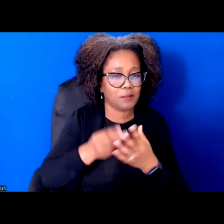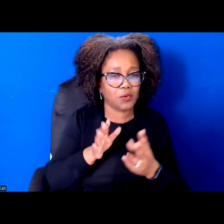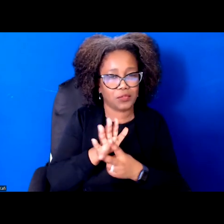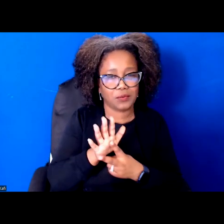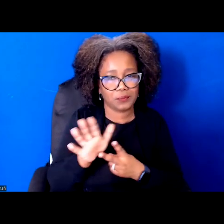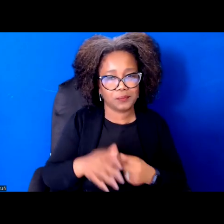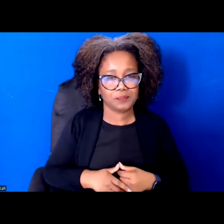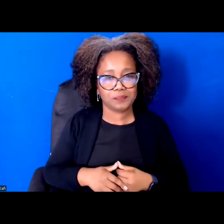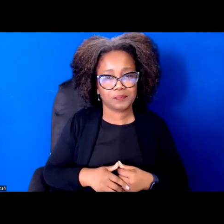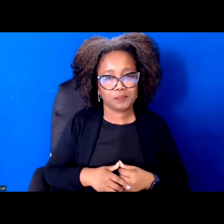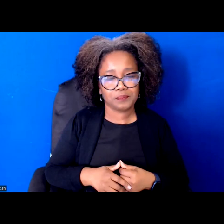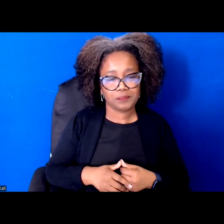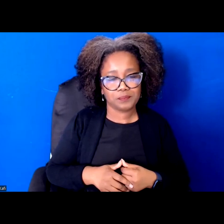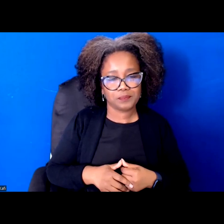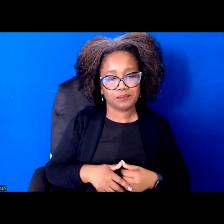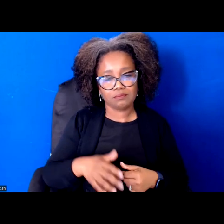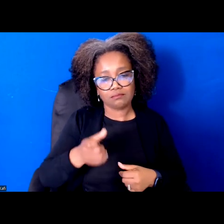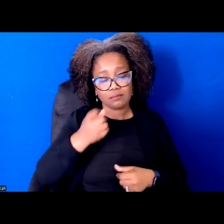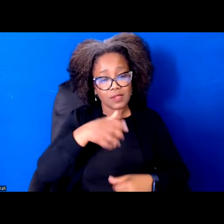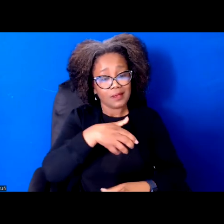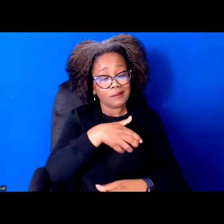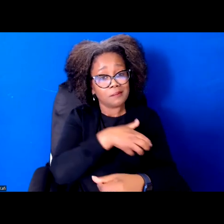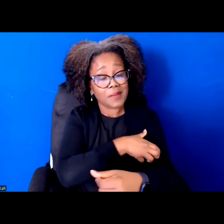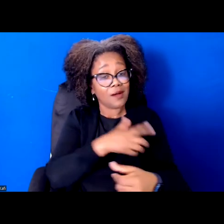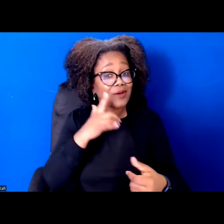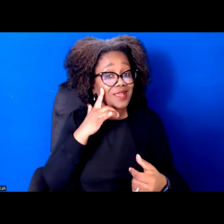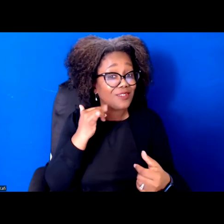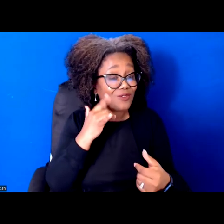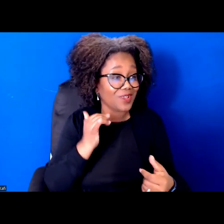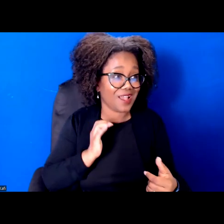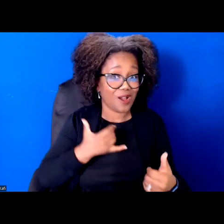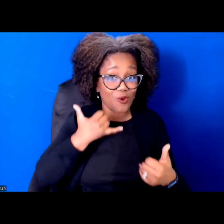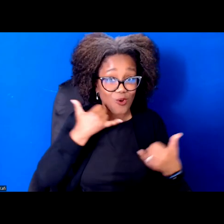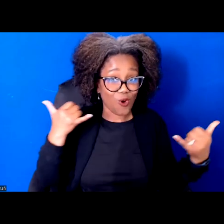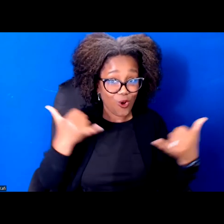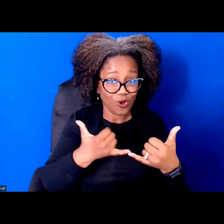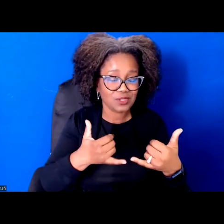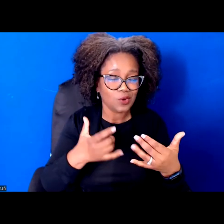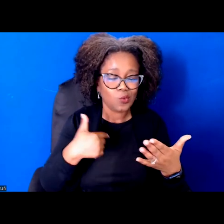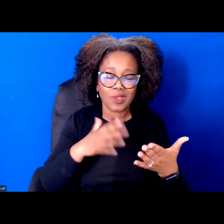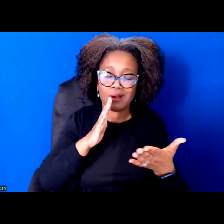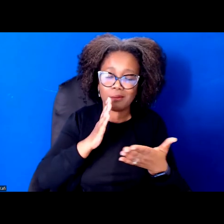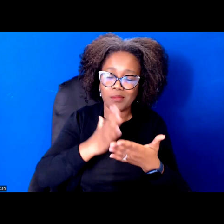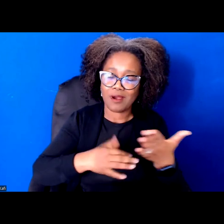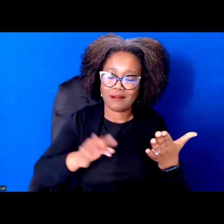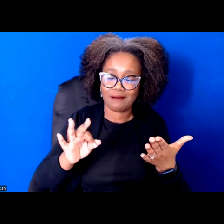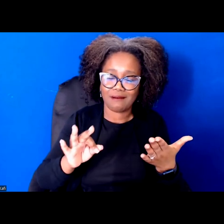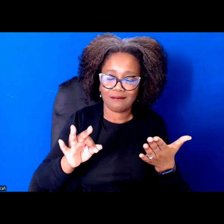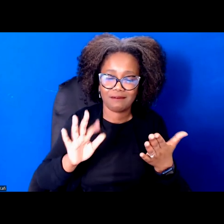cause, you know, power California, California, cause we're actually a part of a large statewide electoral power building coalition called the Million Voters